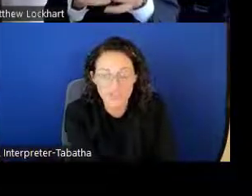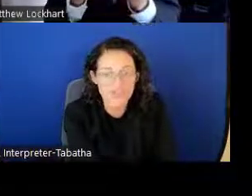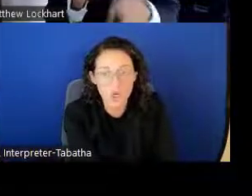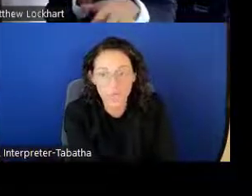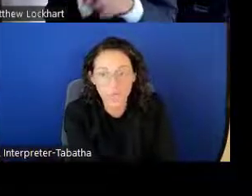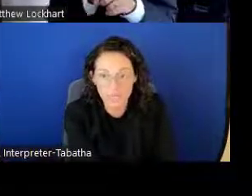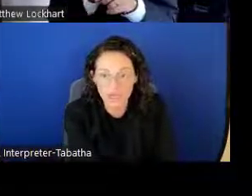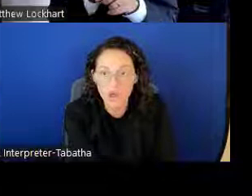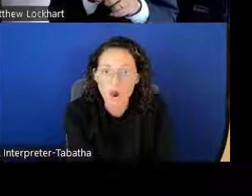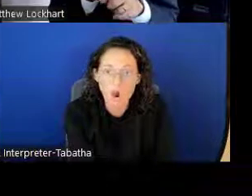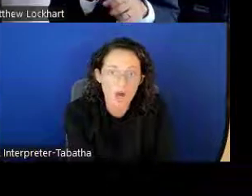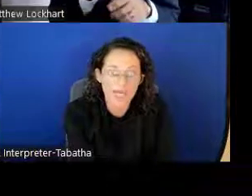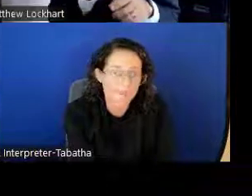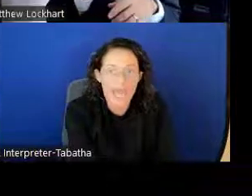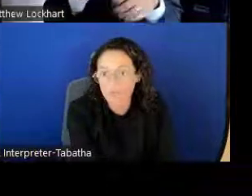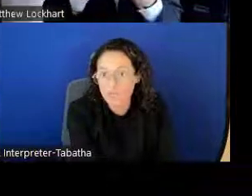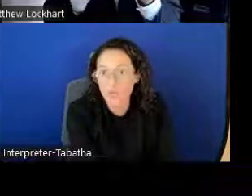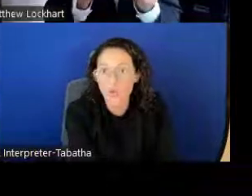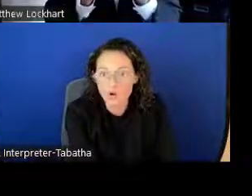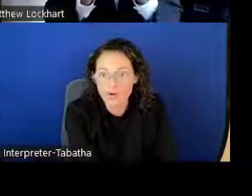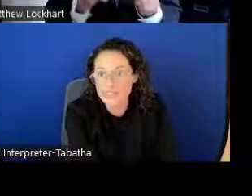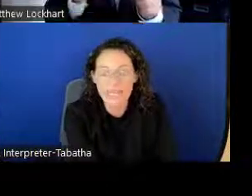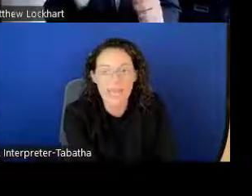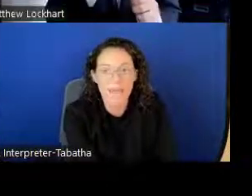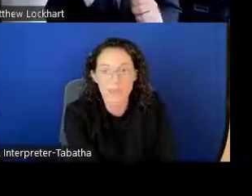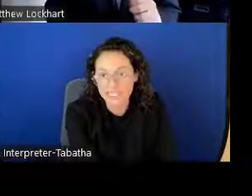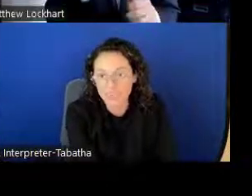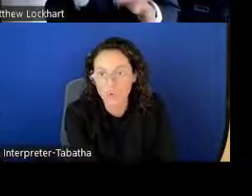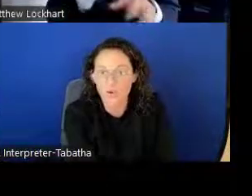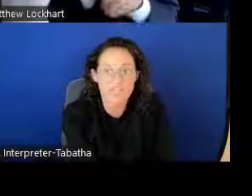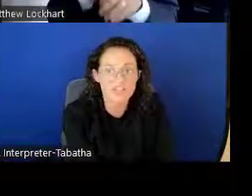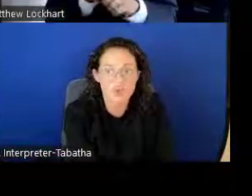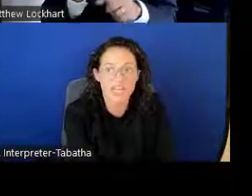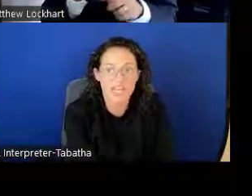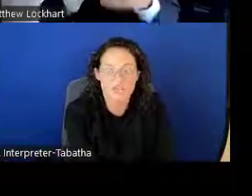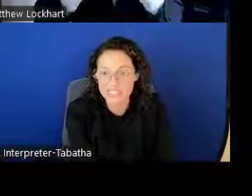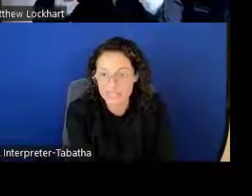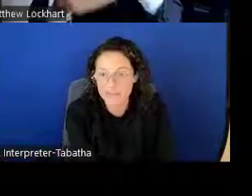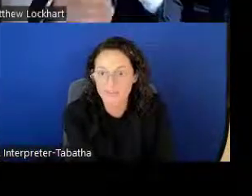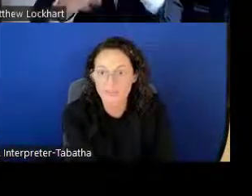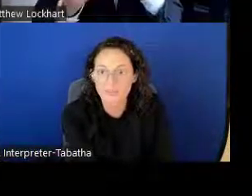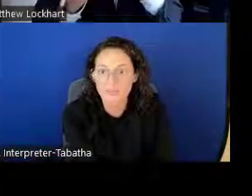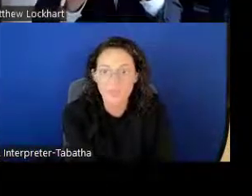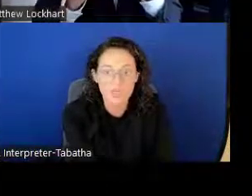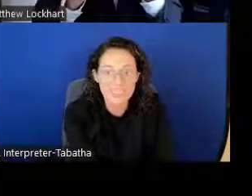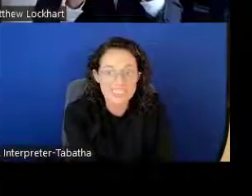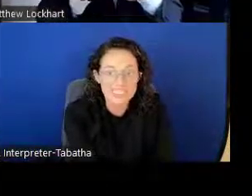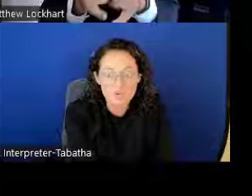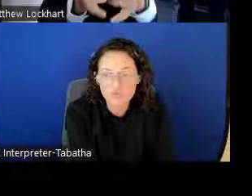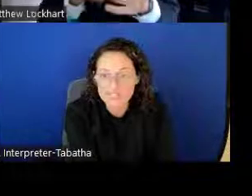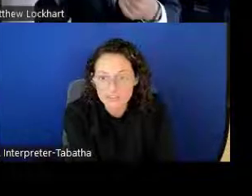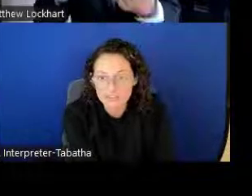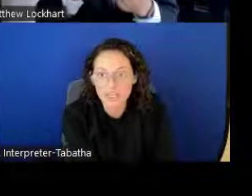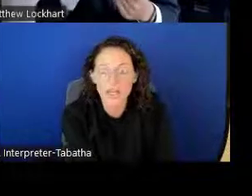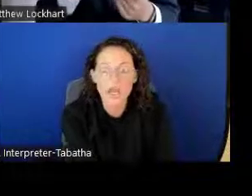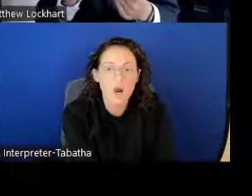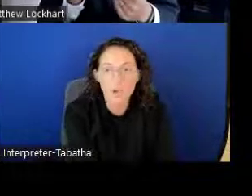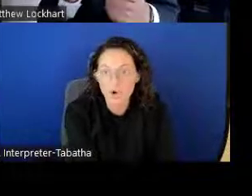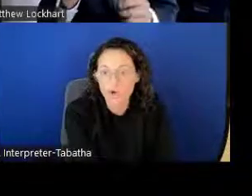and there's no limit on how many awards an applicant or an individual can receive. You can continue receiving awards